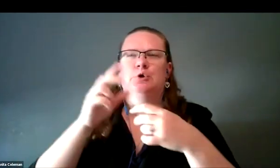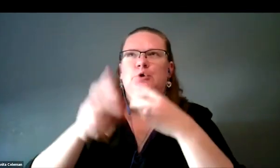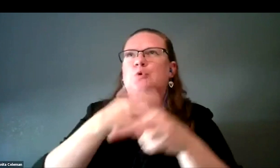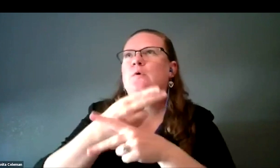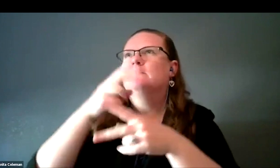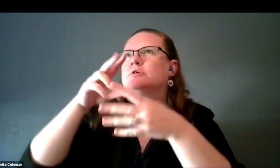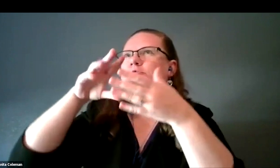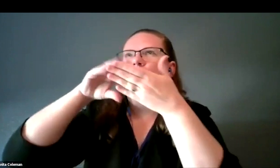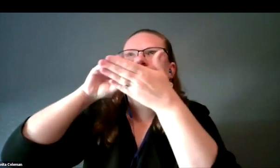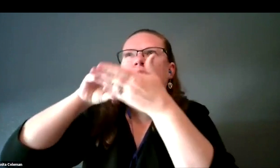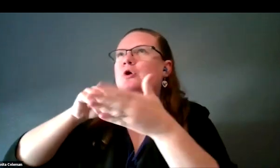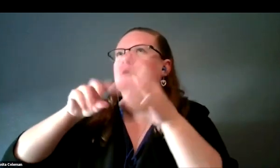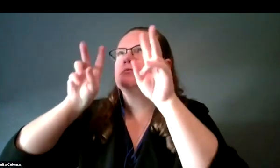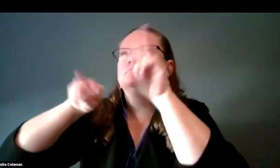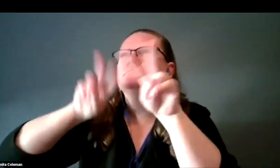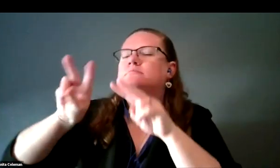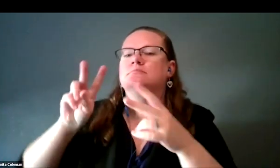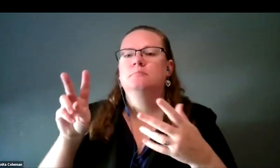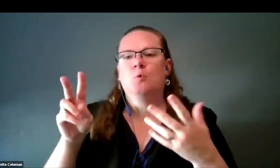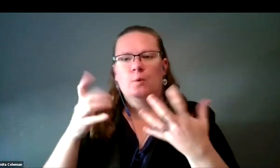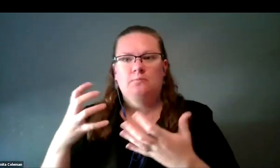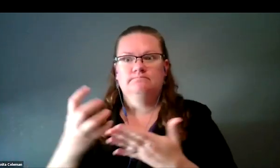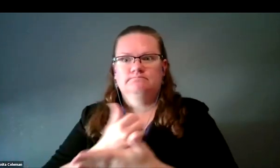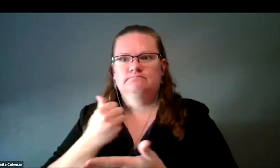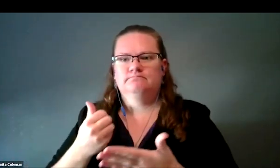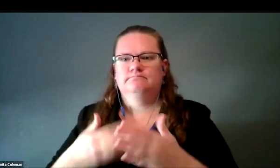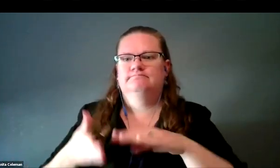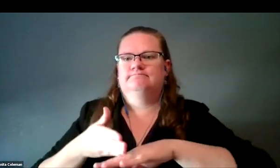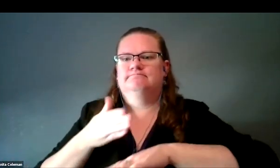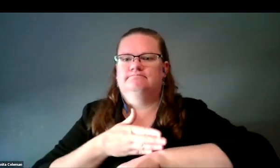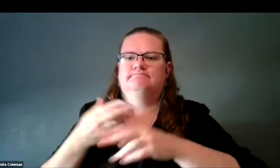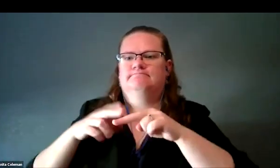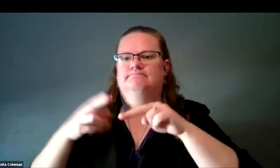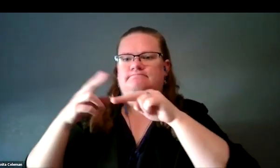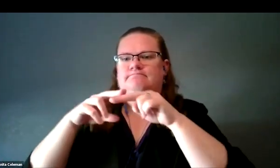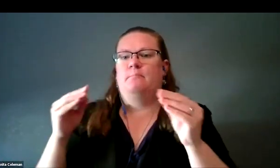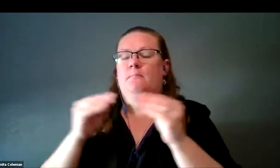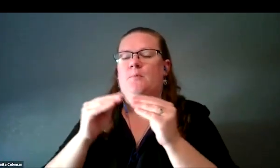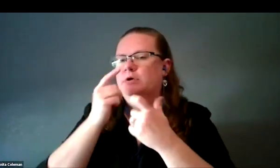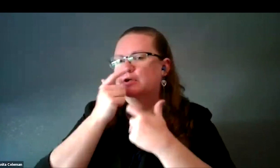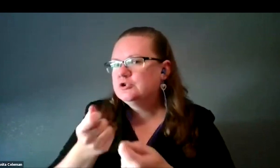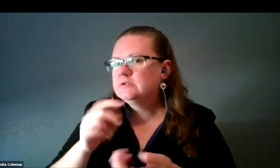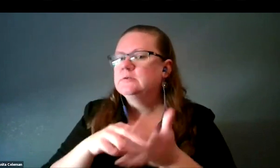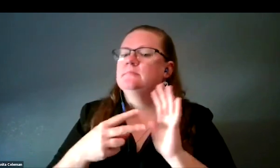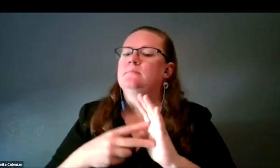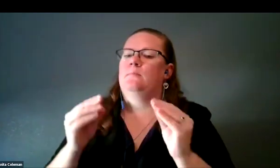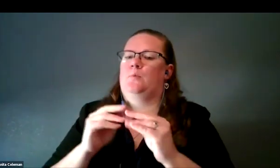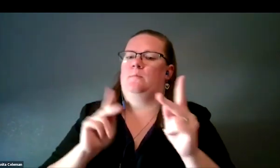That excitement is there, we want to capitalize on that to increase their interest and possibly career paths in STEM.